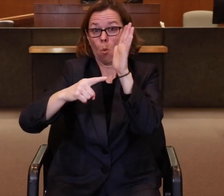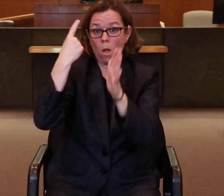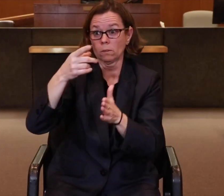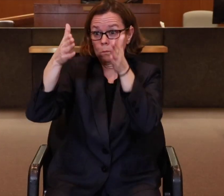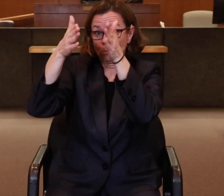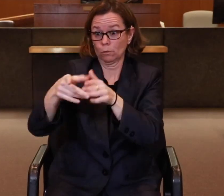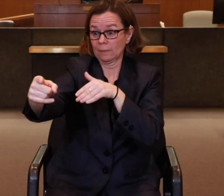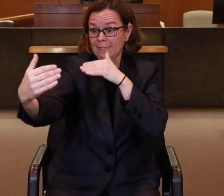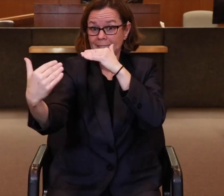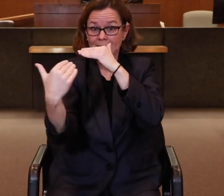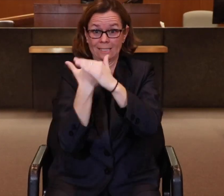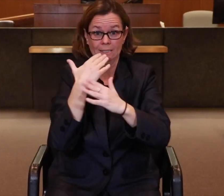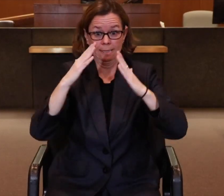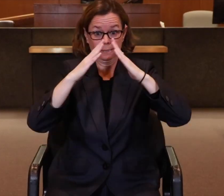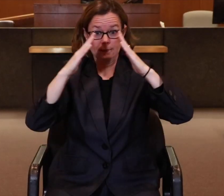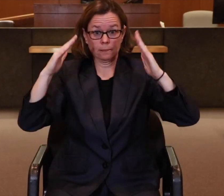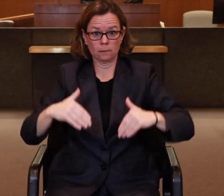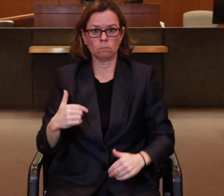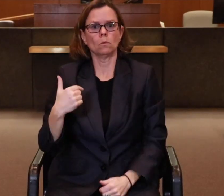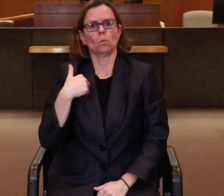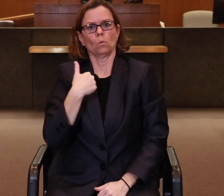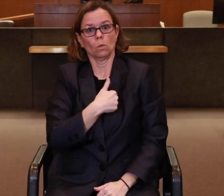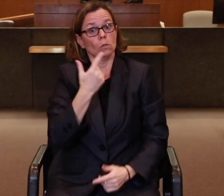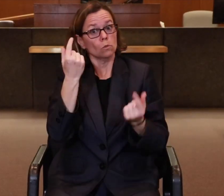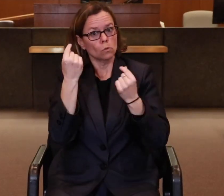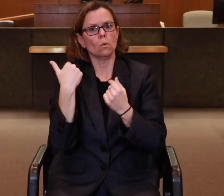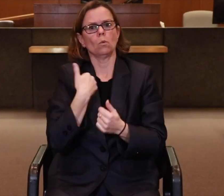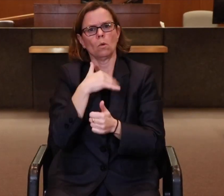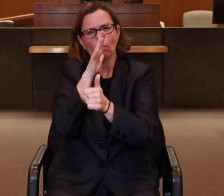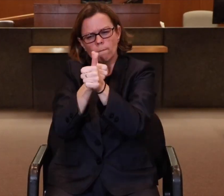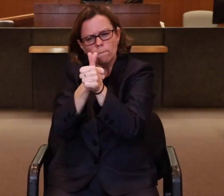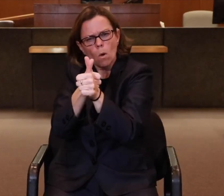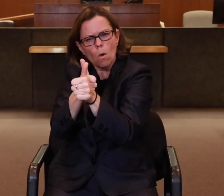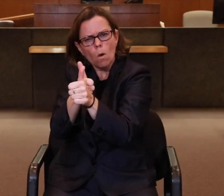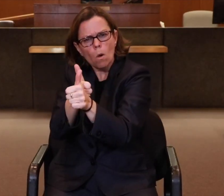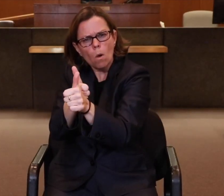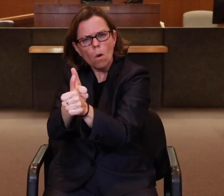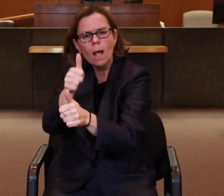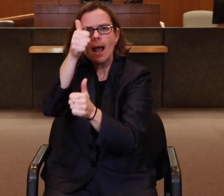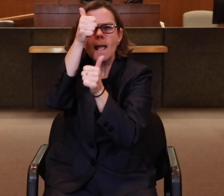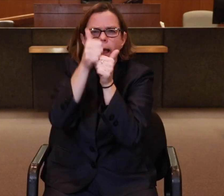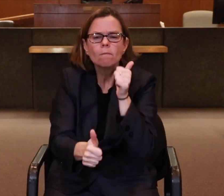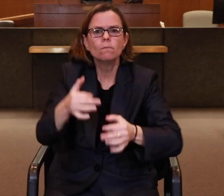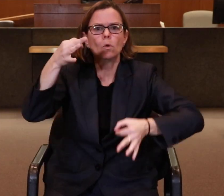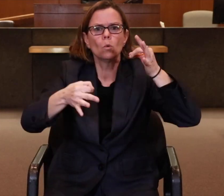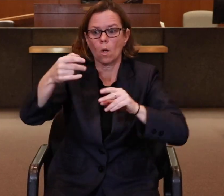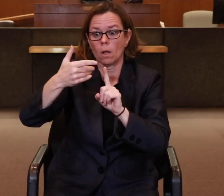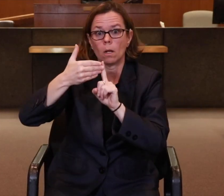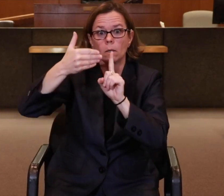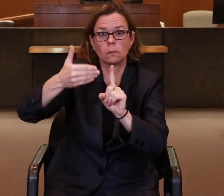Once a person enters our system, we stay with them through every court date and